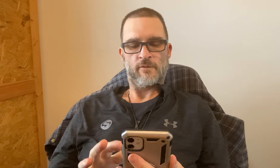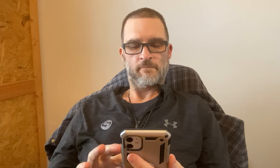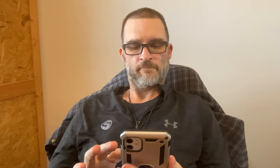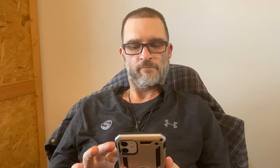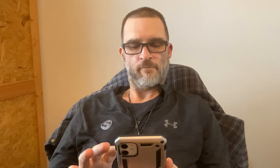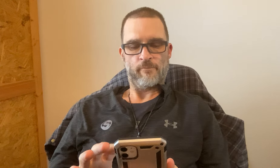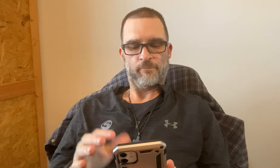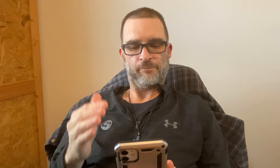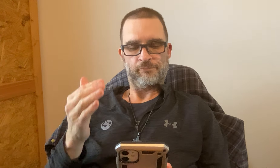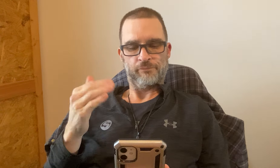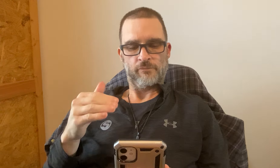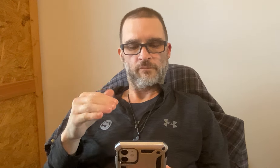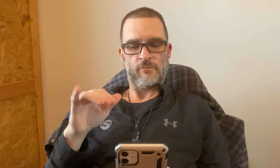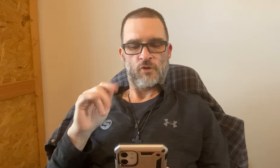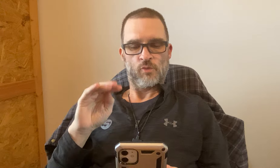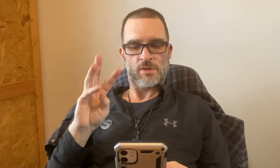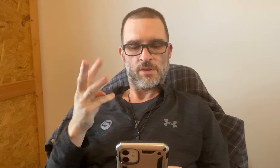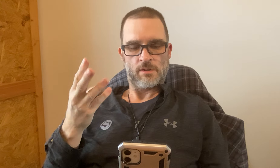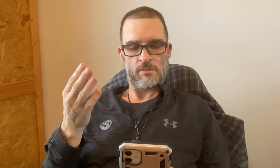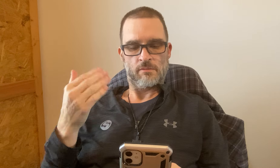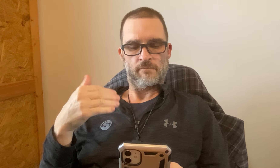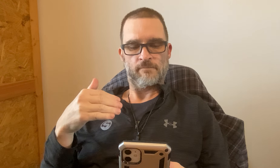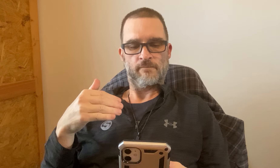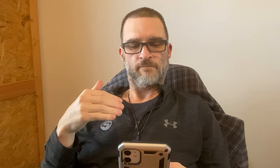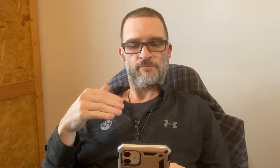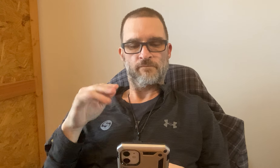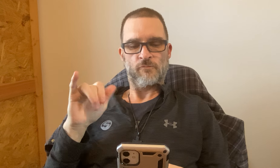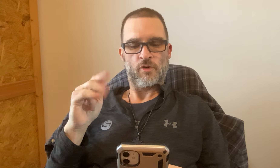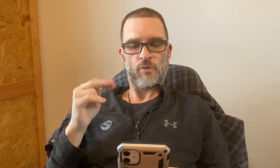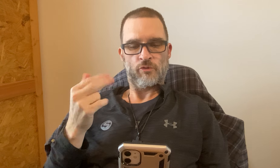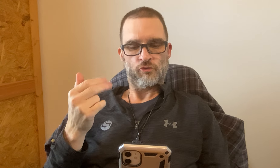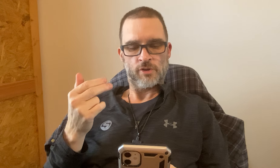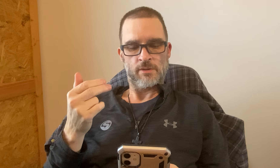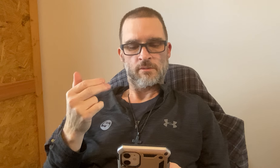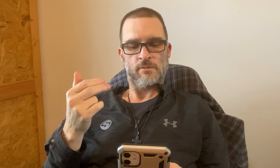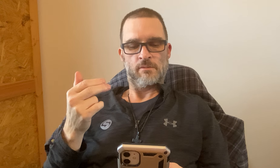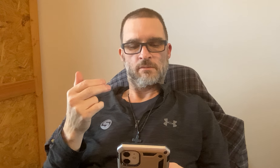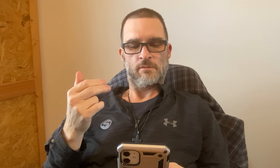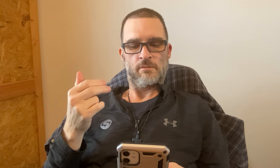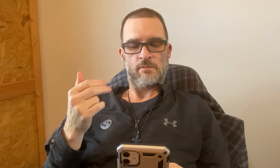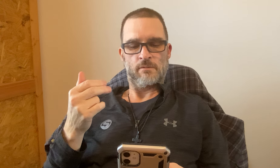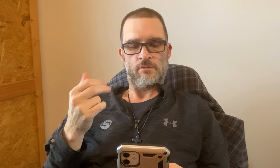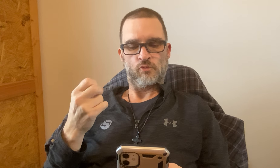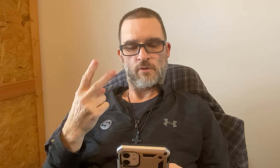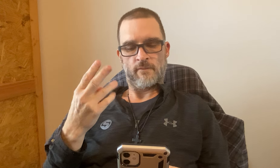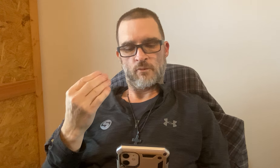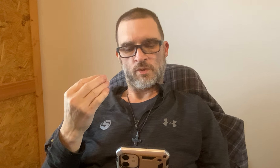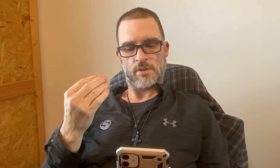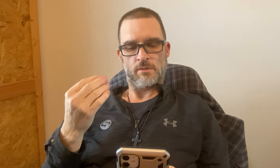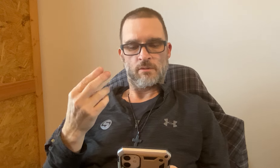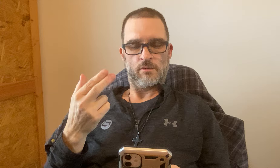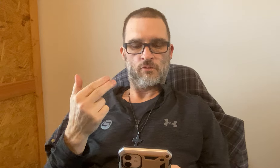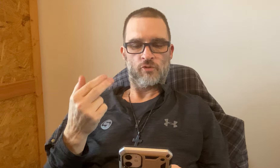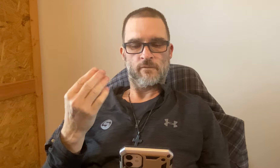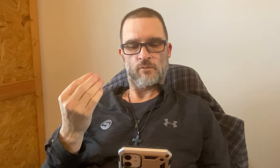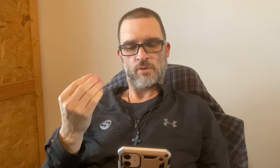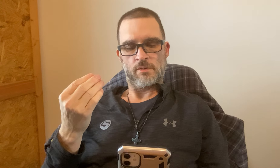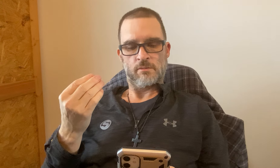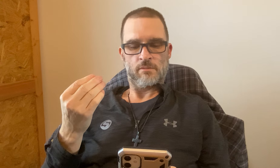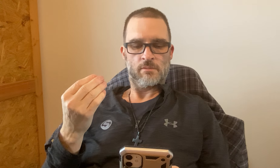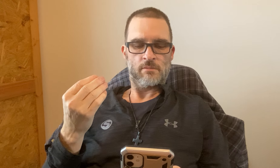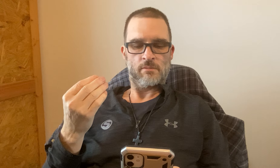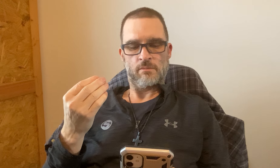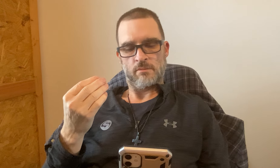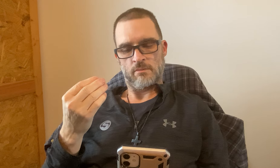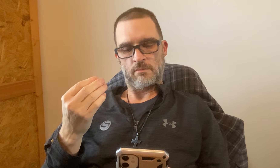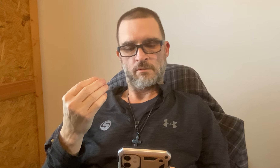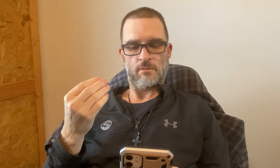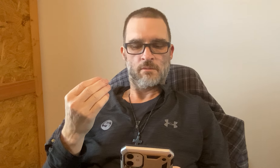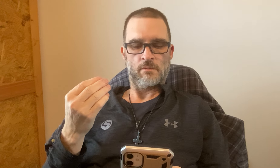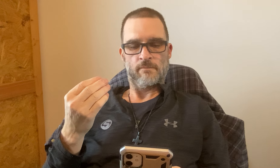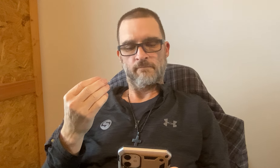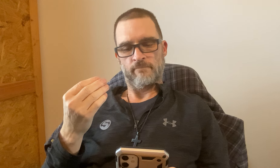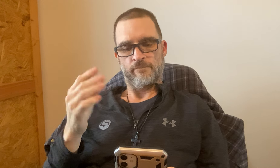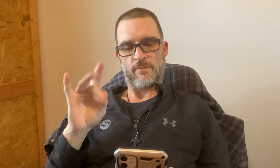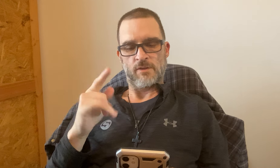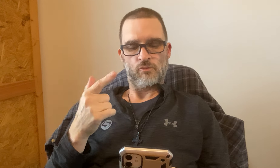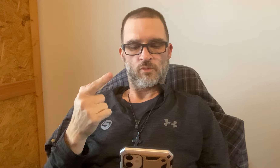Jan 57. January 6th, January 13th, 12, 14, 13, 14